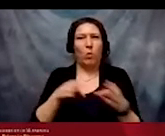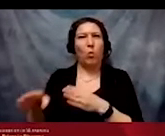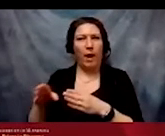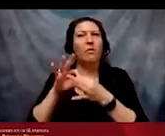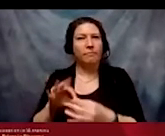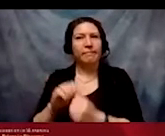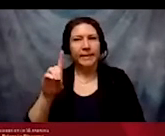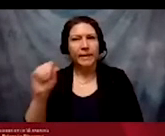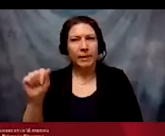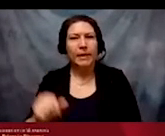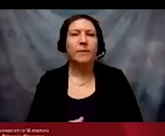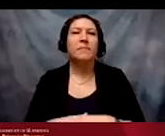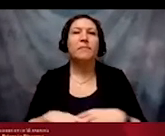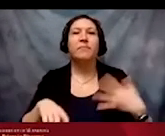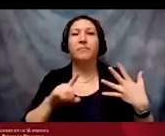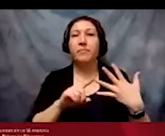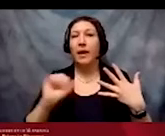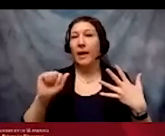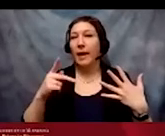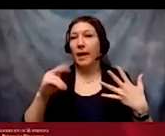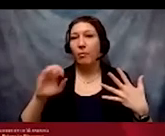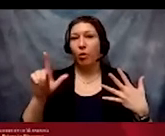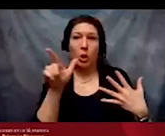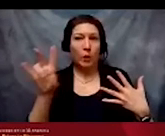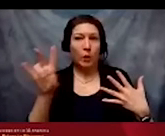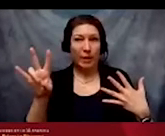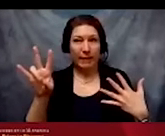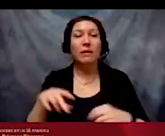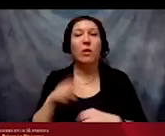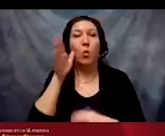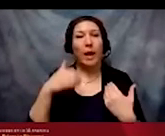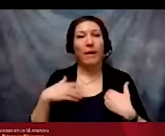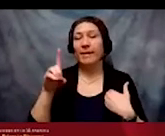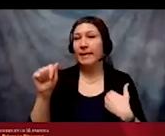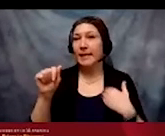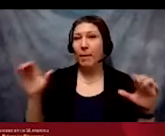On April 27th we will hear from disabled activists and